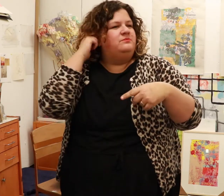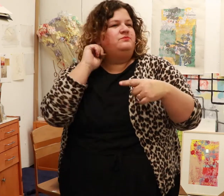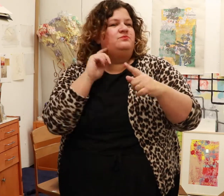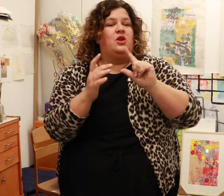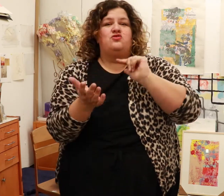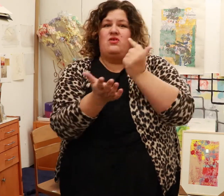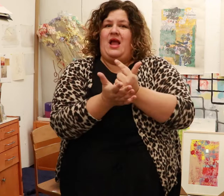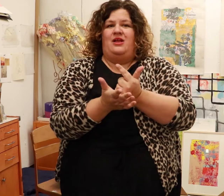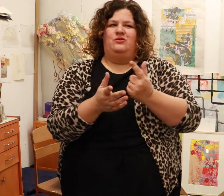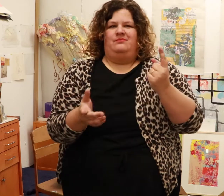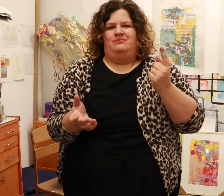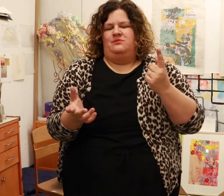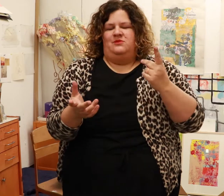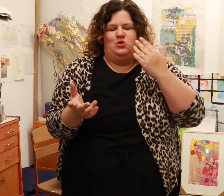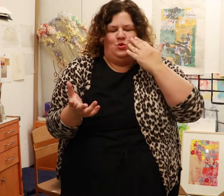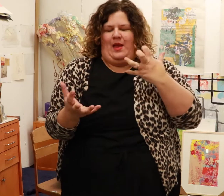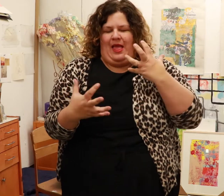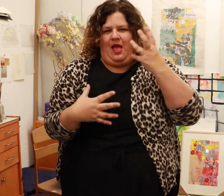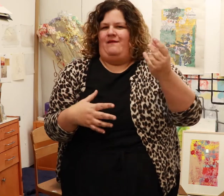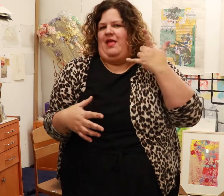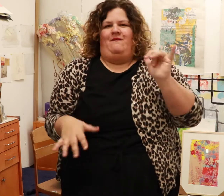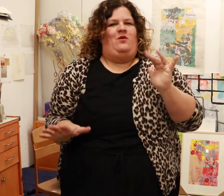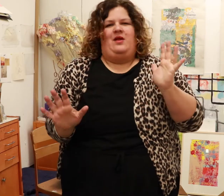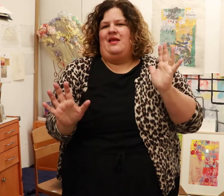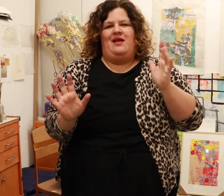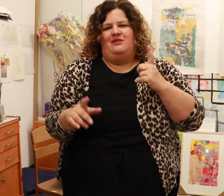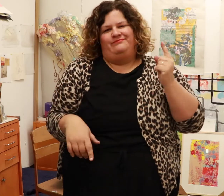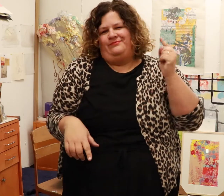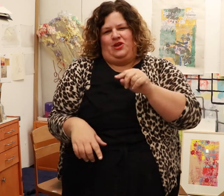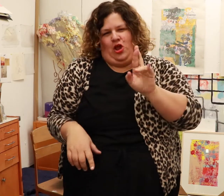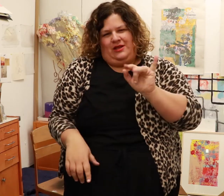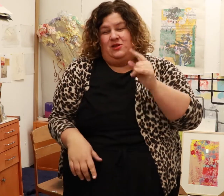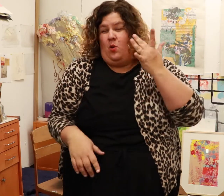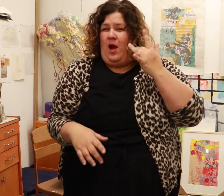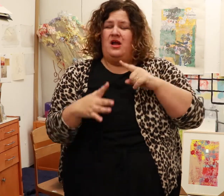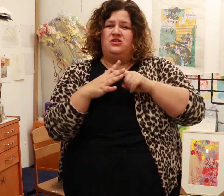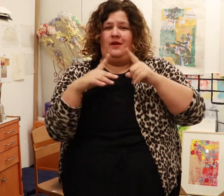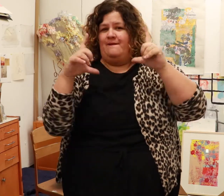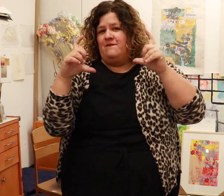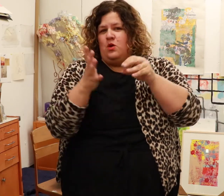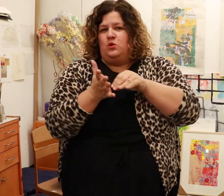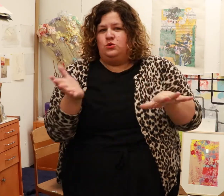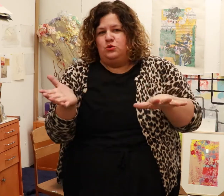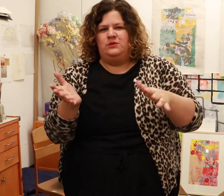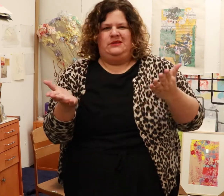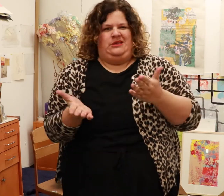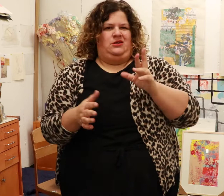When I graduated, I knew I wanted to get out of California so I picked Rochester Institute of Technology (RIT) because their photography program was amazing.